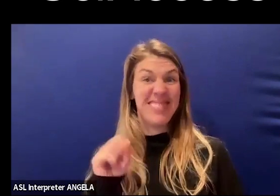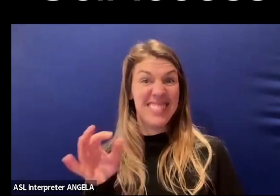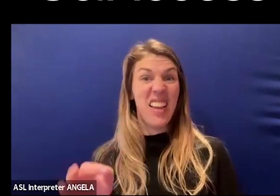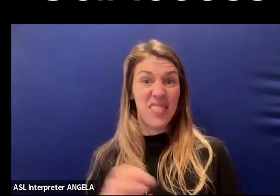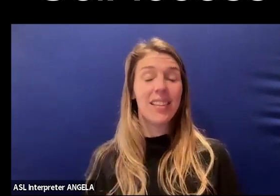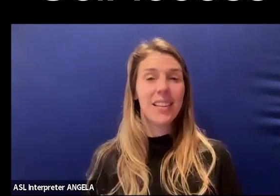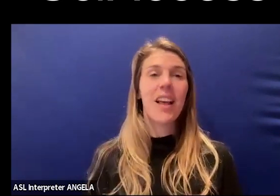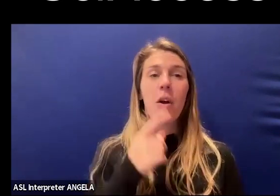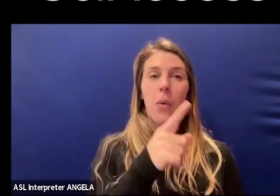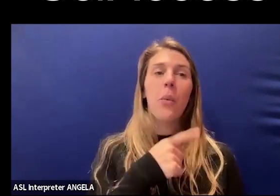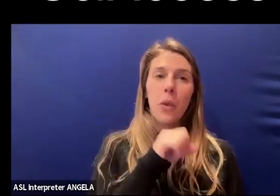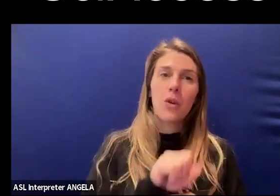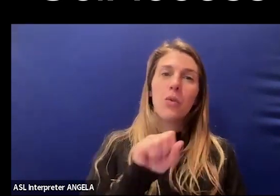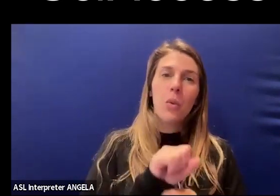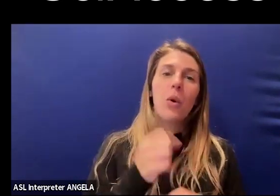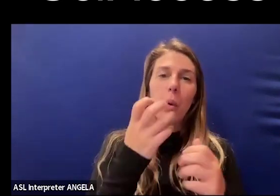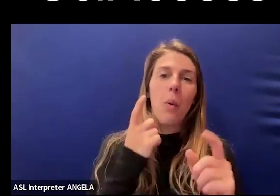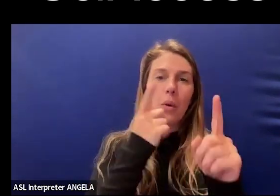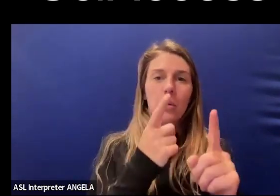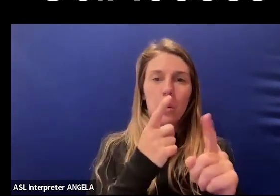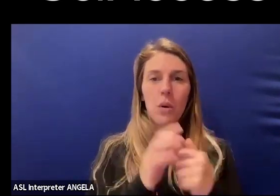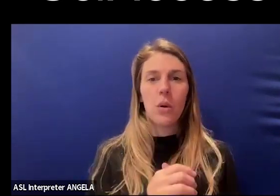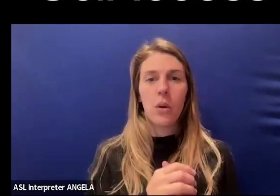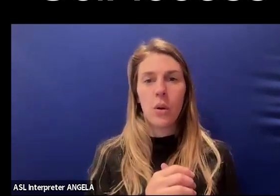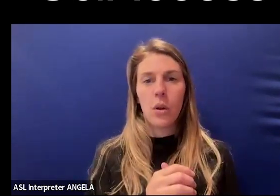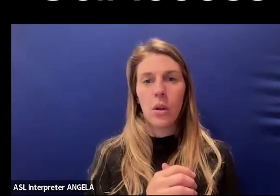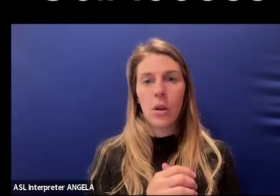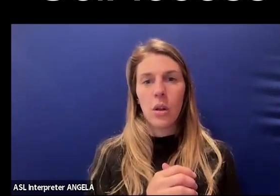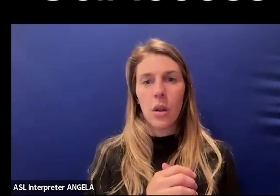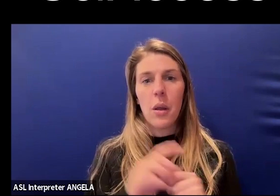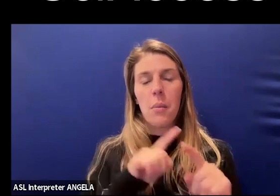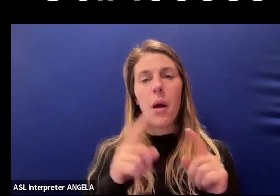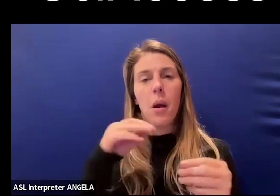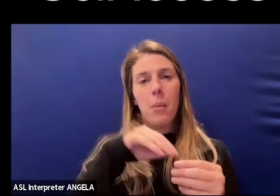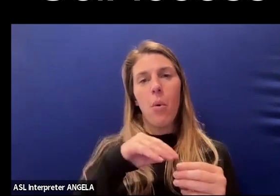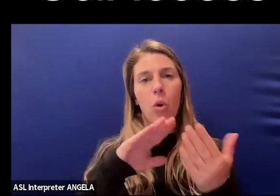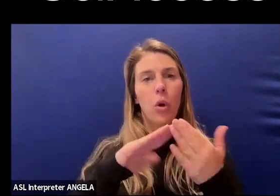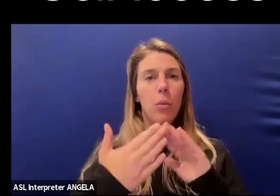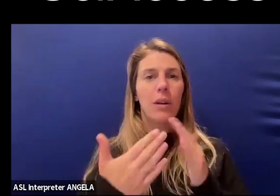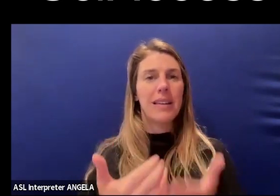There's work that we would love to do and we're trying to build more folks in our community to help us do it.